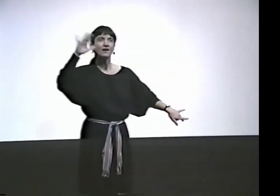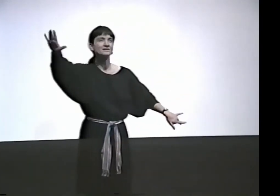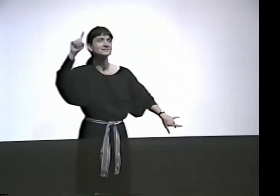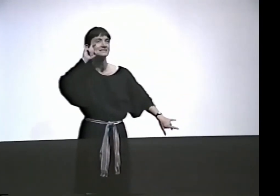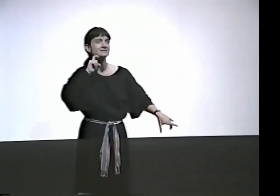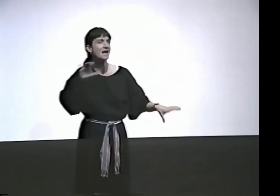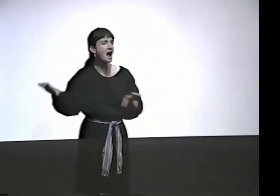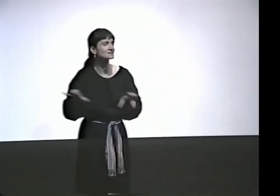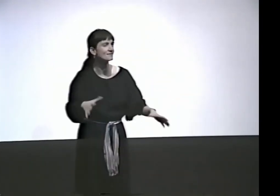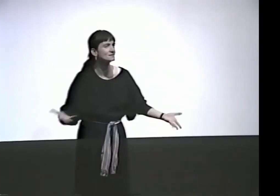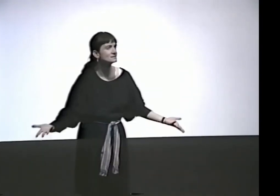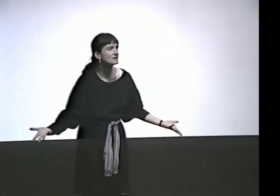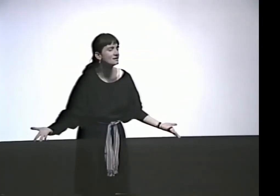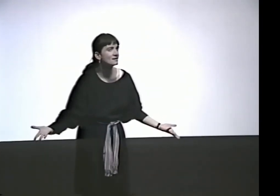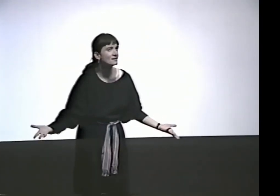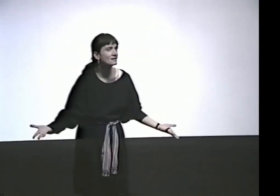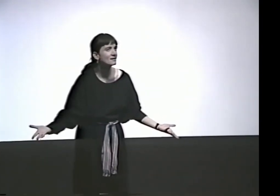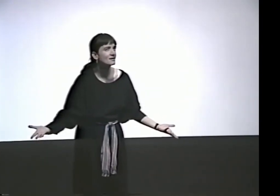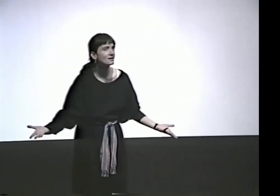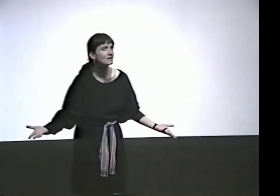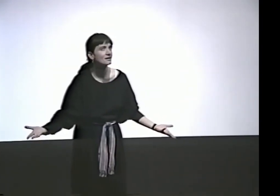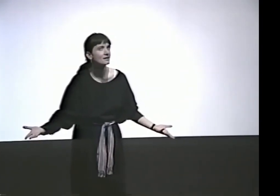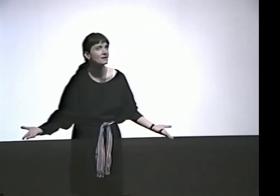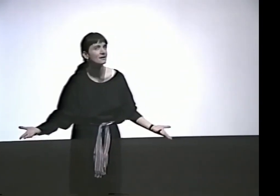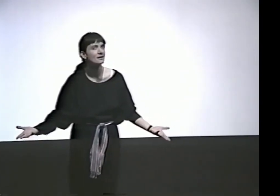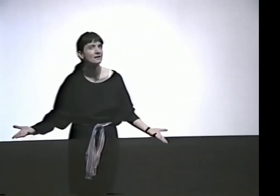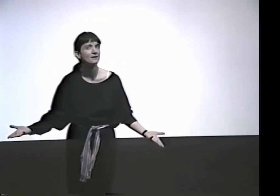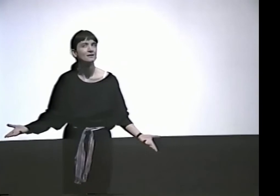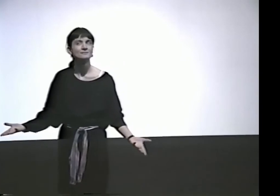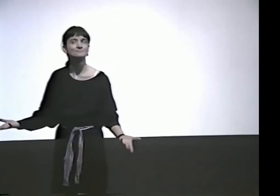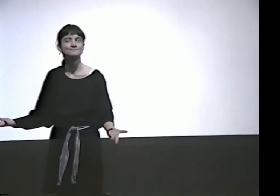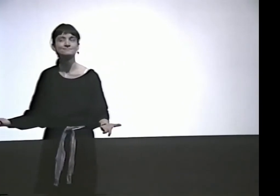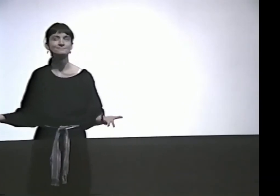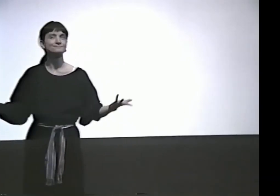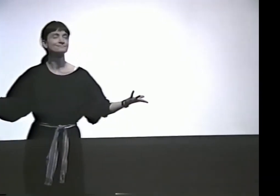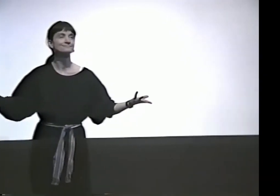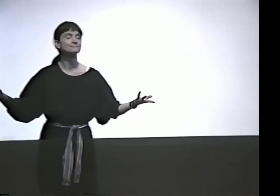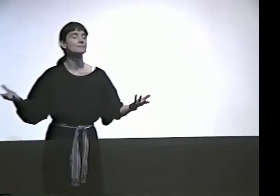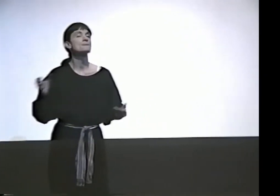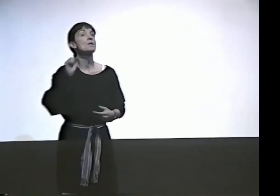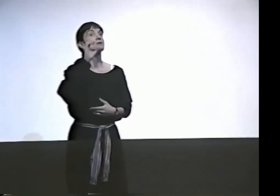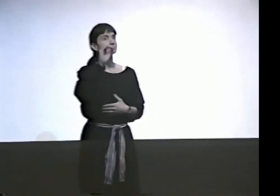I SAY TO YOU, "HEY, YOU HAVEN'T SEEN THEIR SEXUAL ACTIVITY."